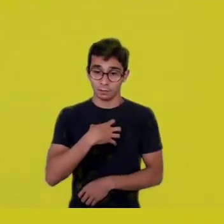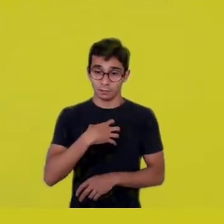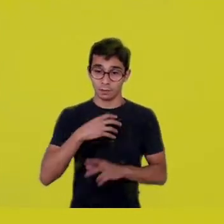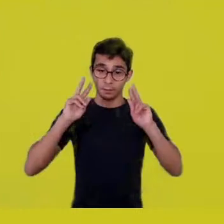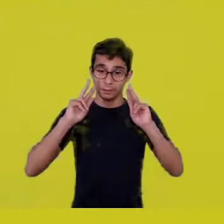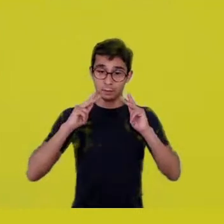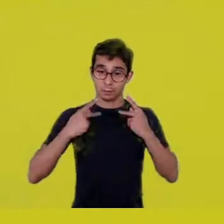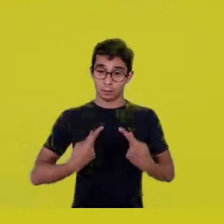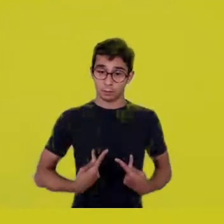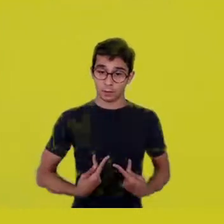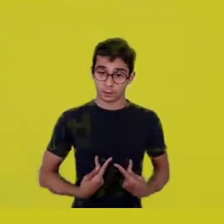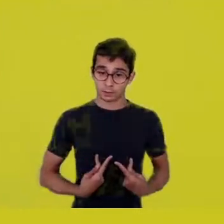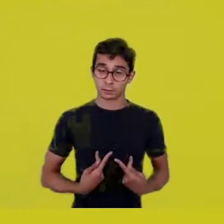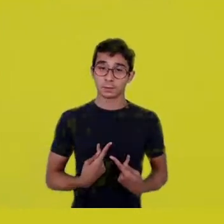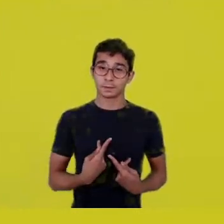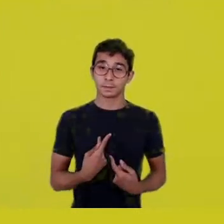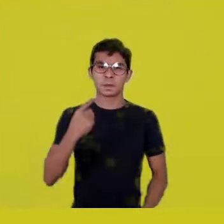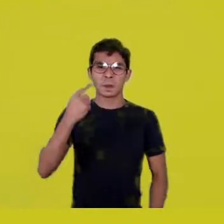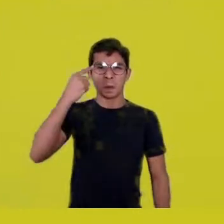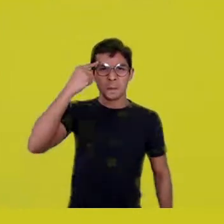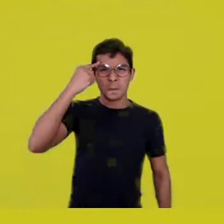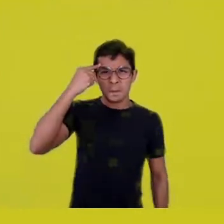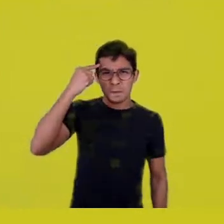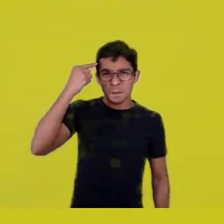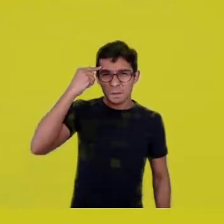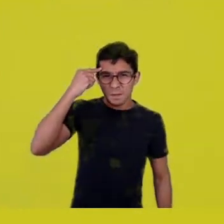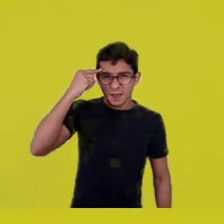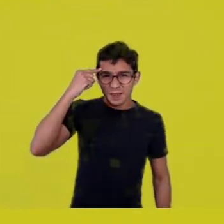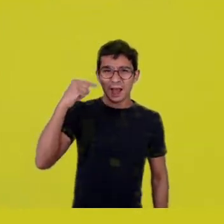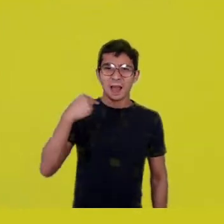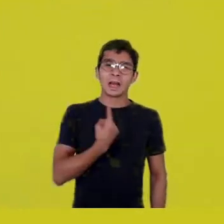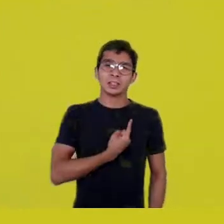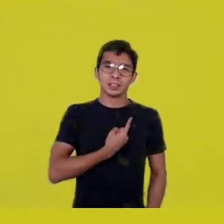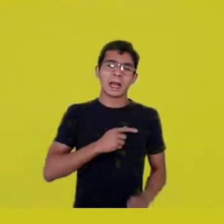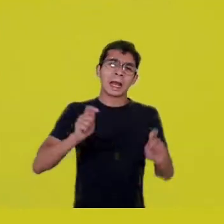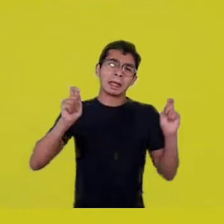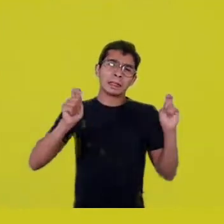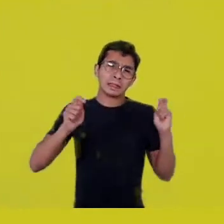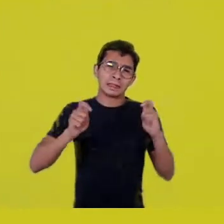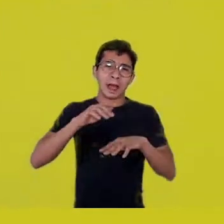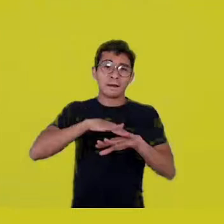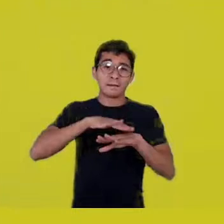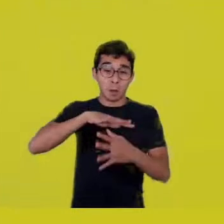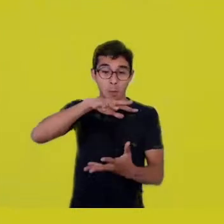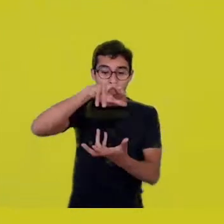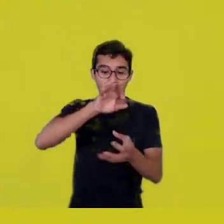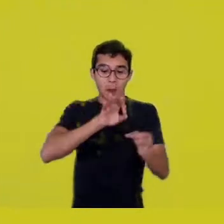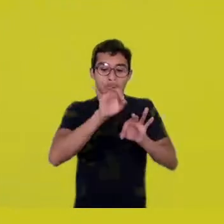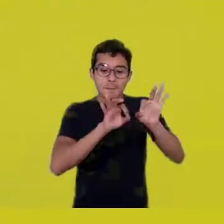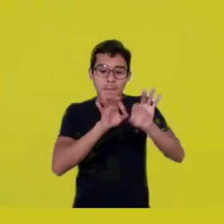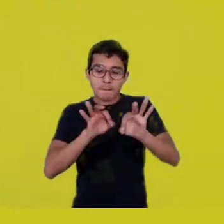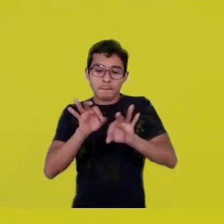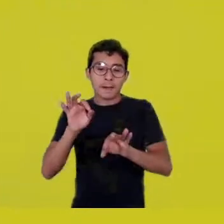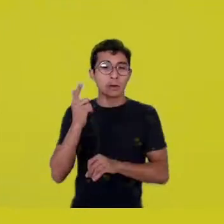thought it was creating all the necessary conditions for good living, for living well,